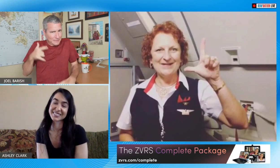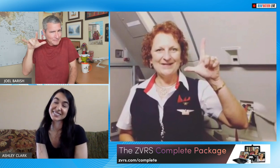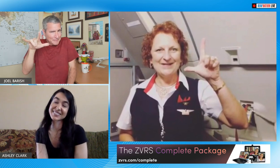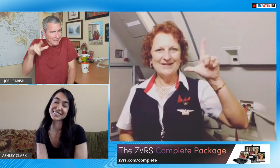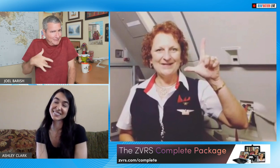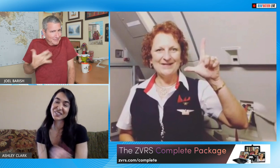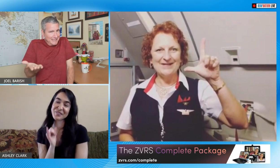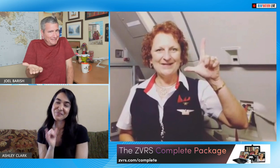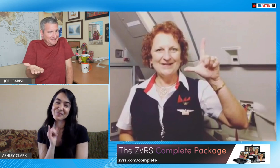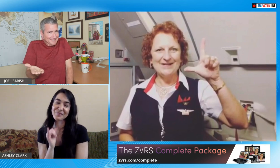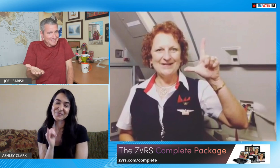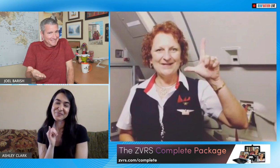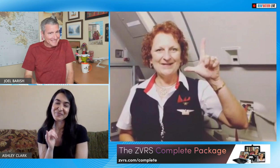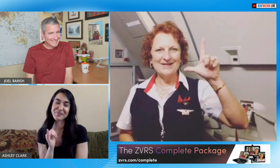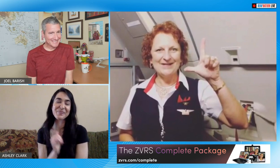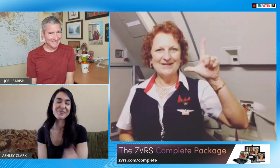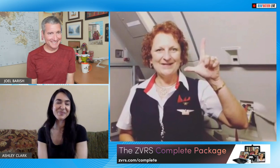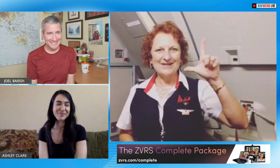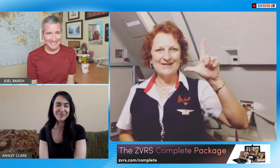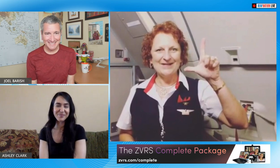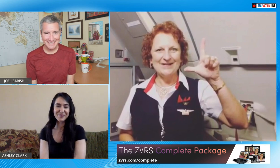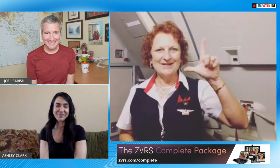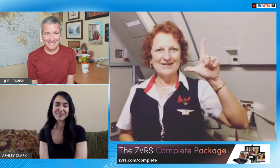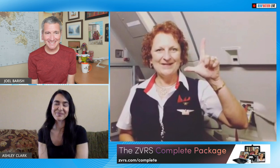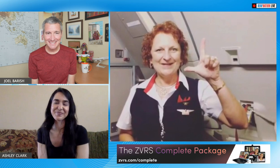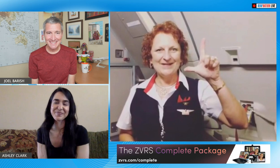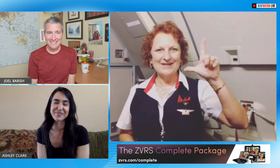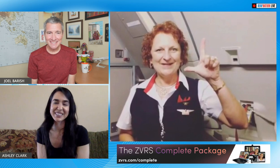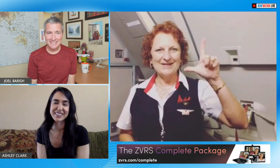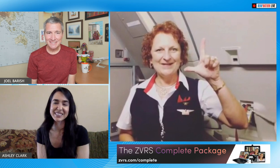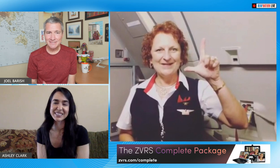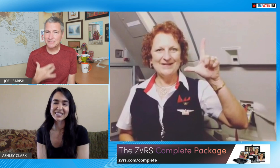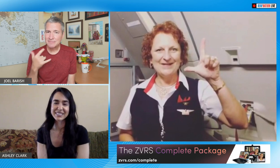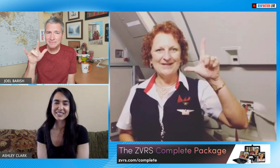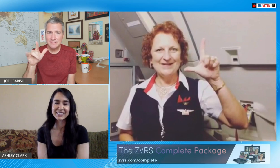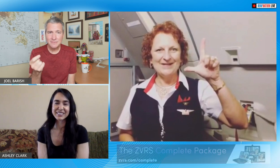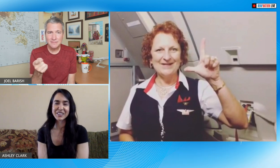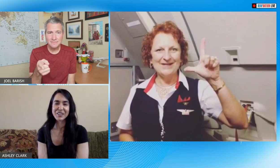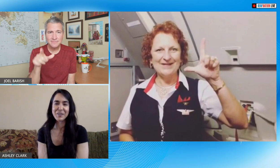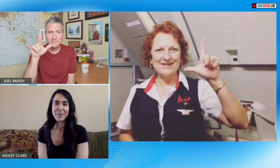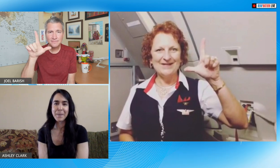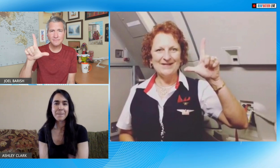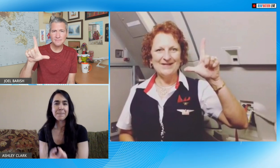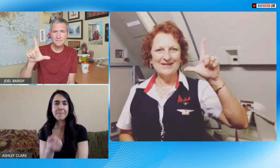This one is exciting right ear travel I know I love your travel so tell